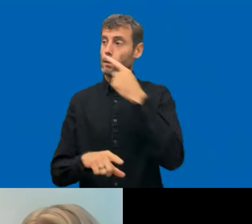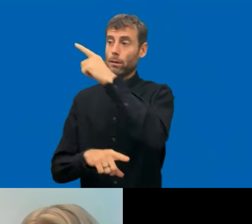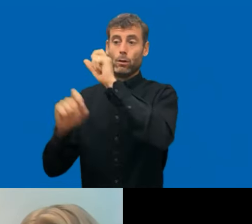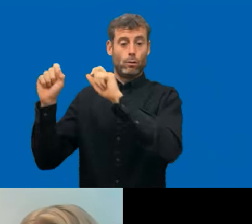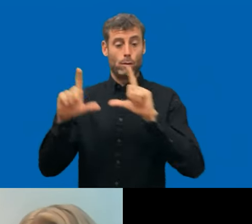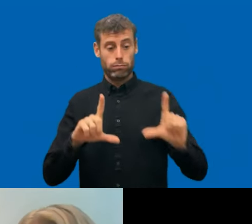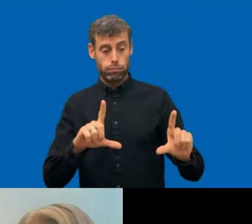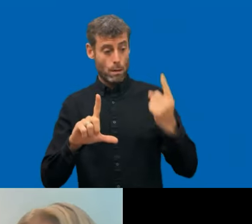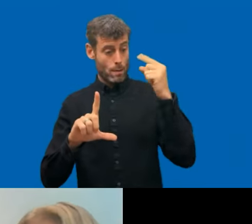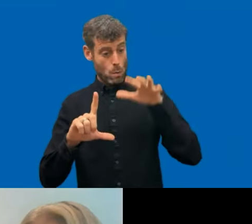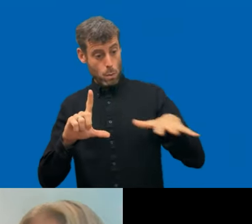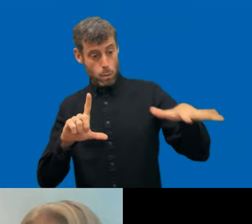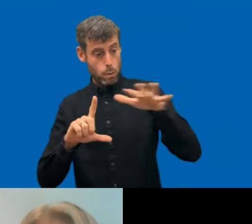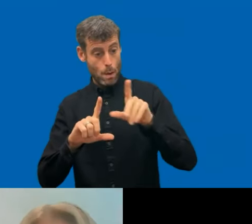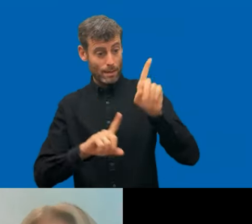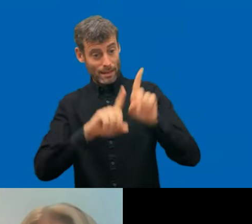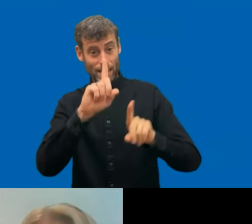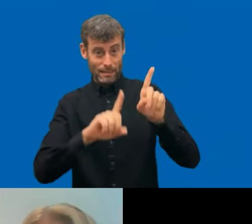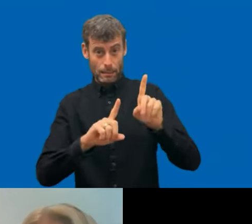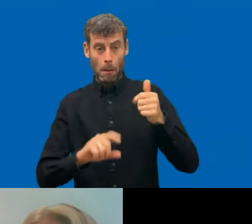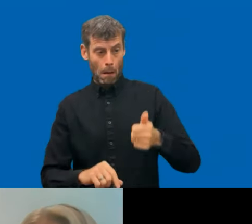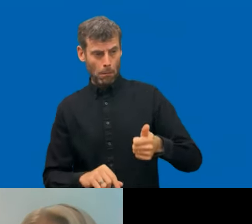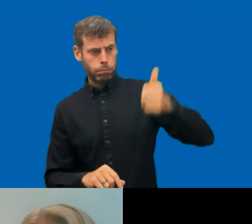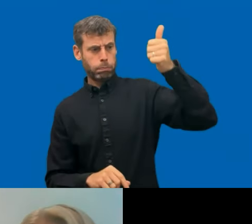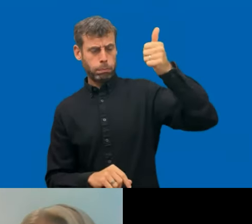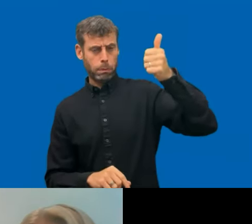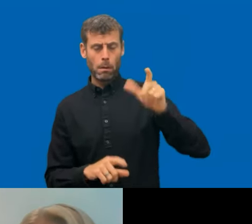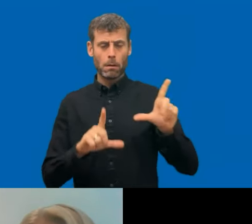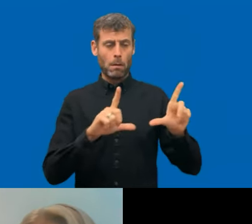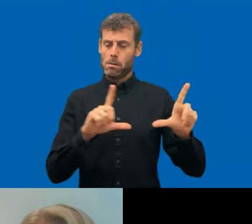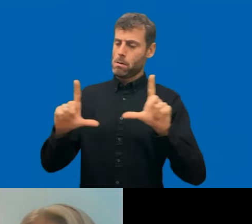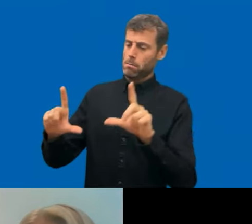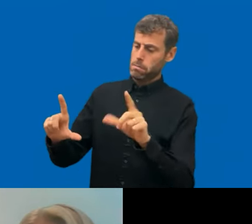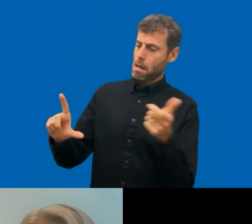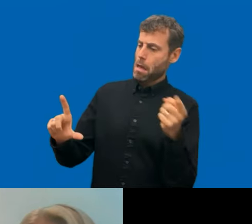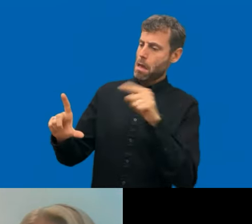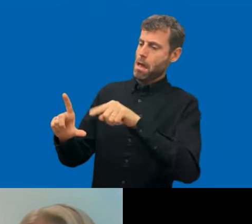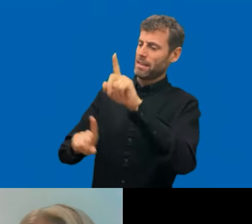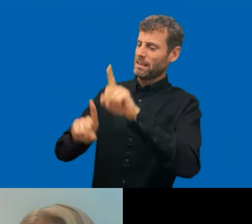doing much better than the other city, then the the city that is not doing so good can learn from,